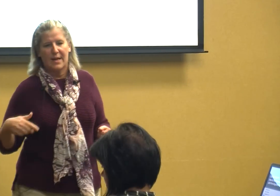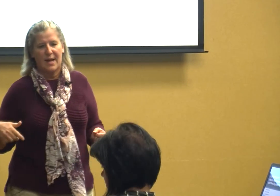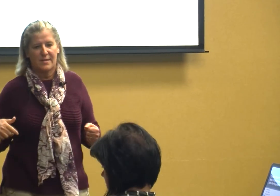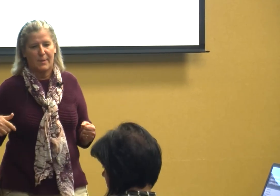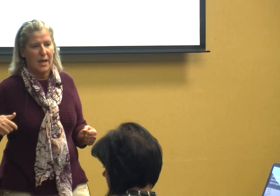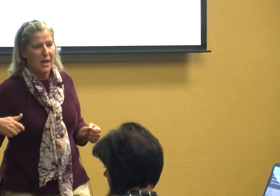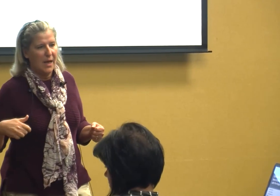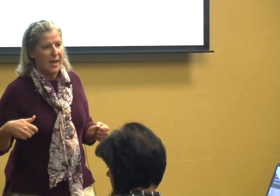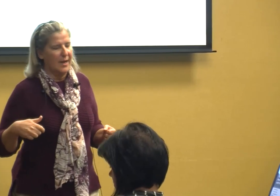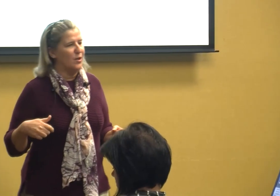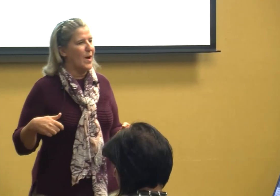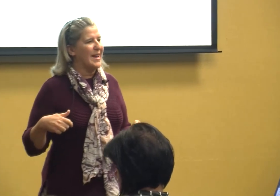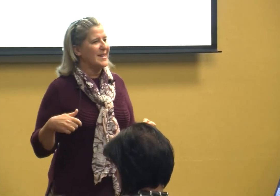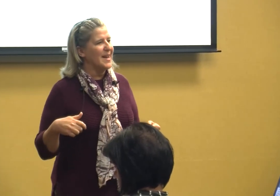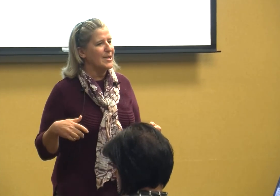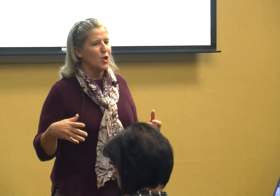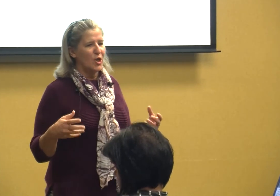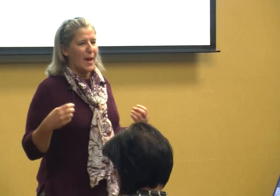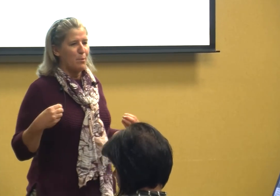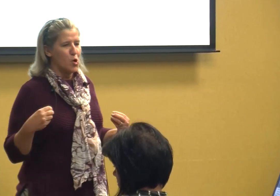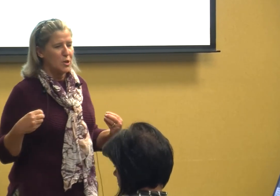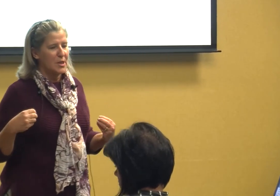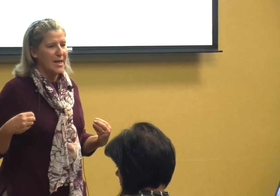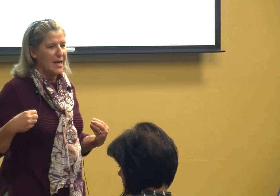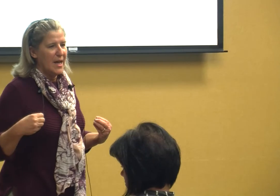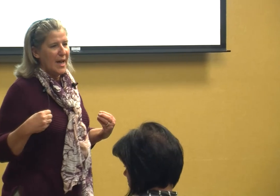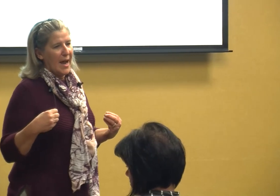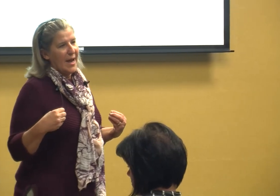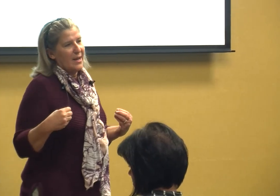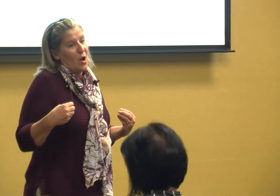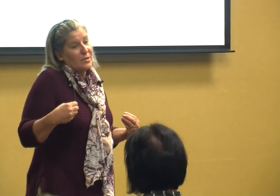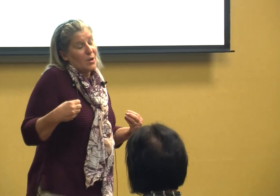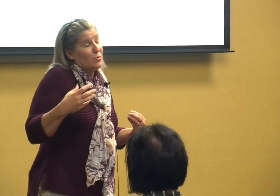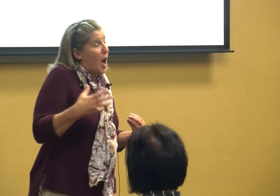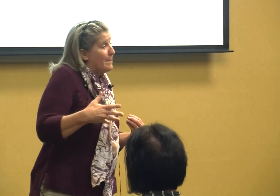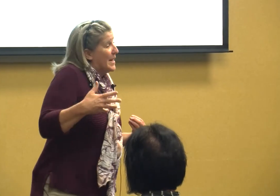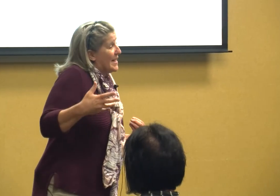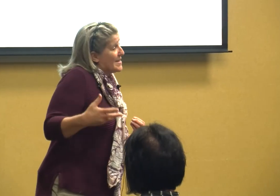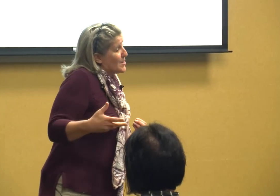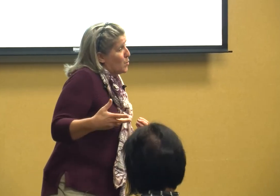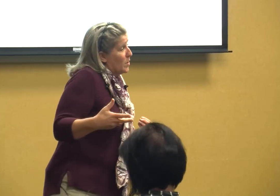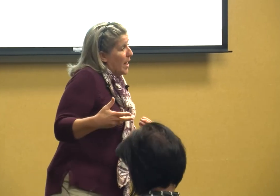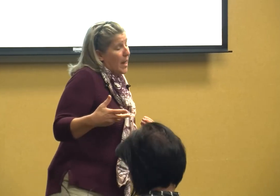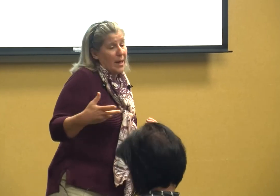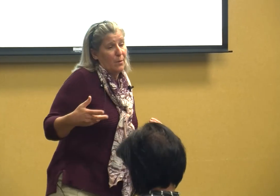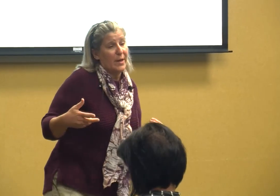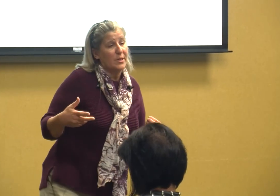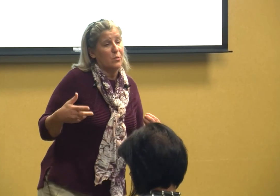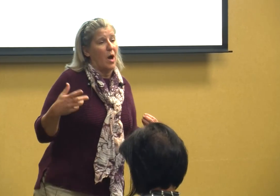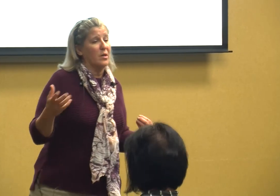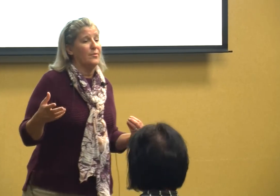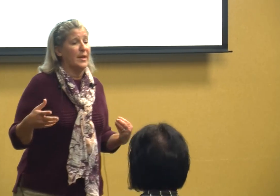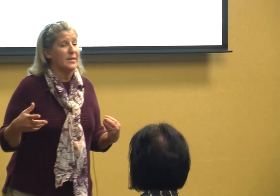me and you know I guess I took that personally and also not being in school yet I went to all of his